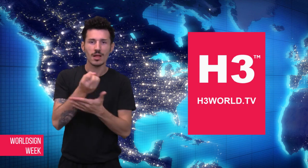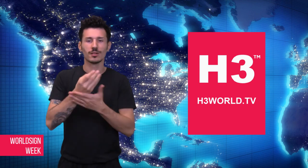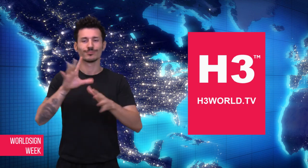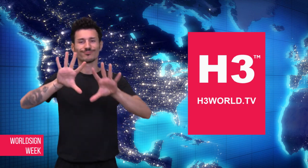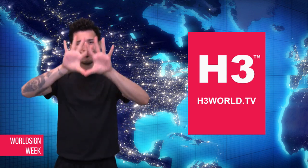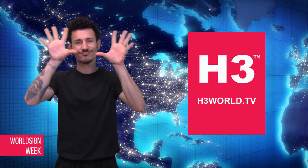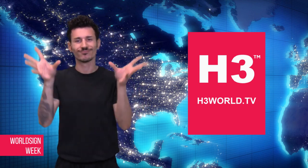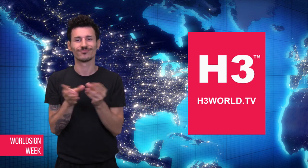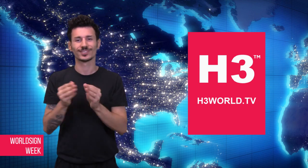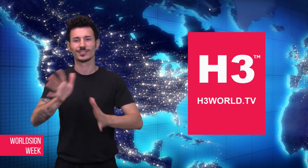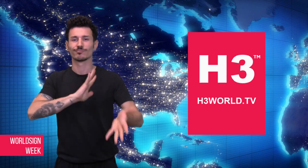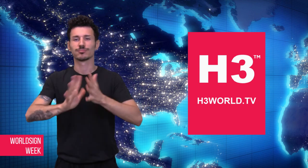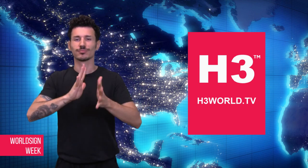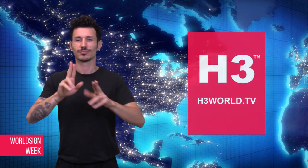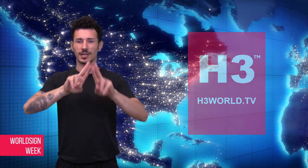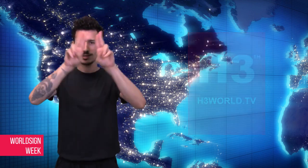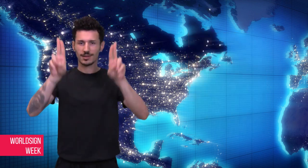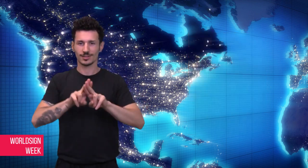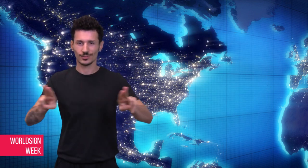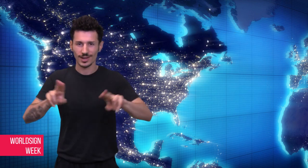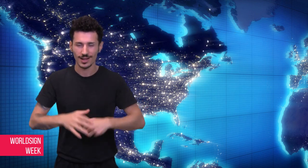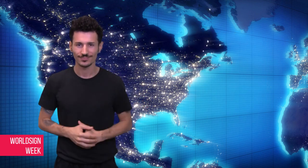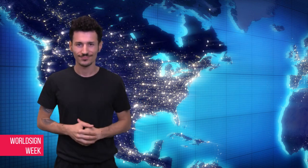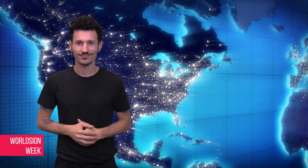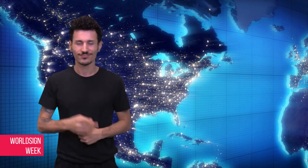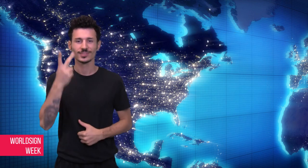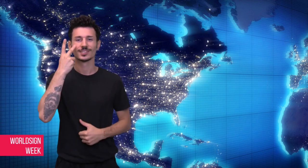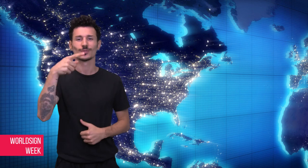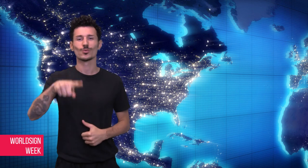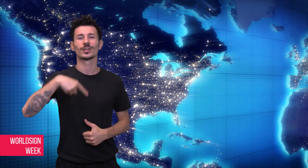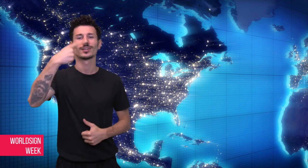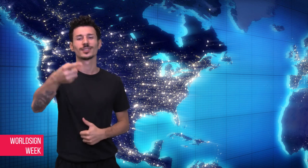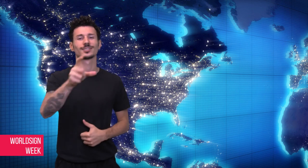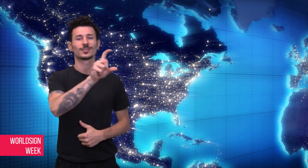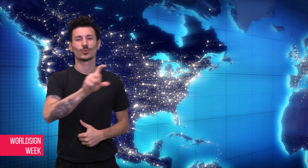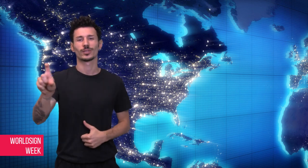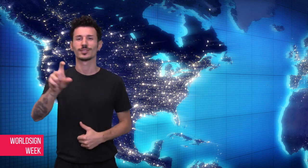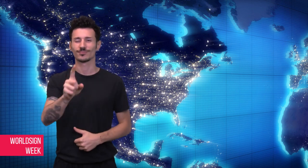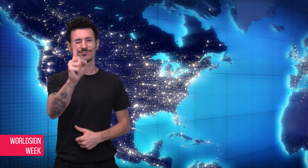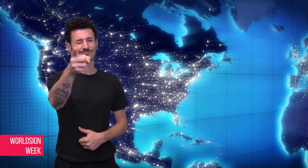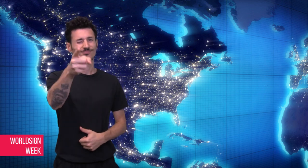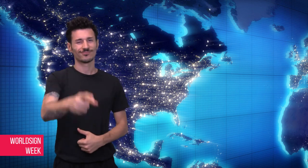all in International Sign. See you next week.